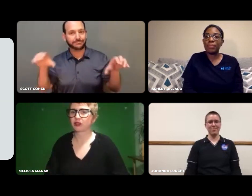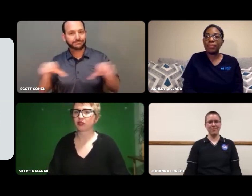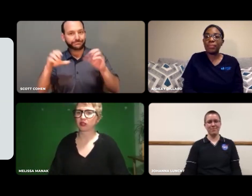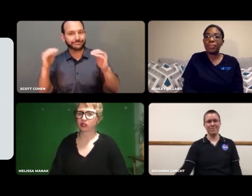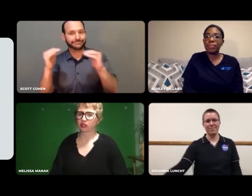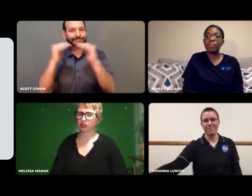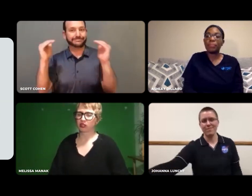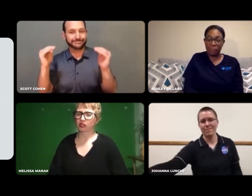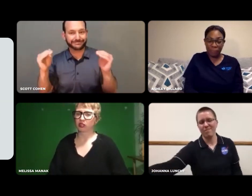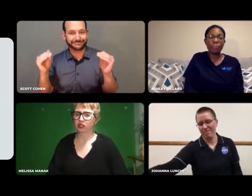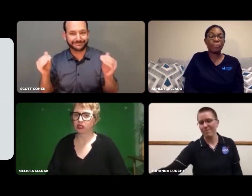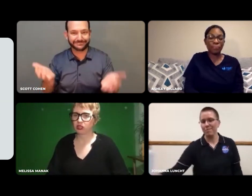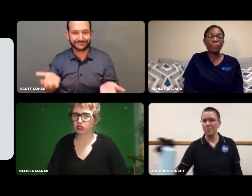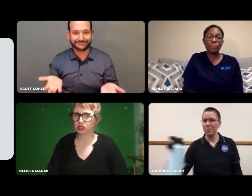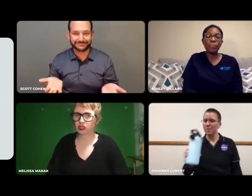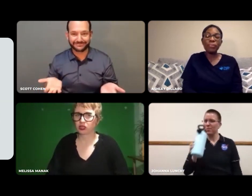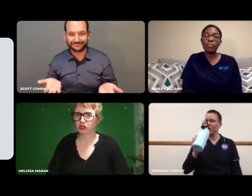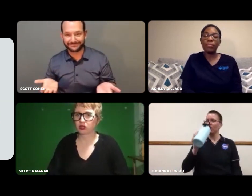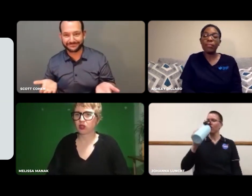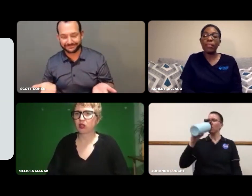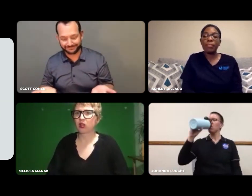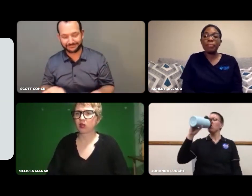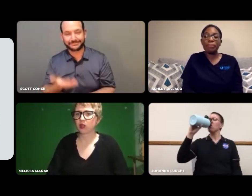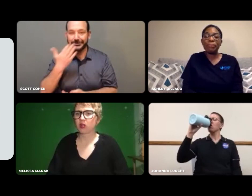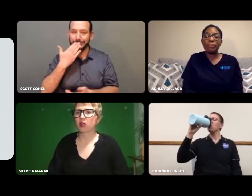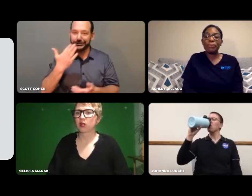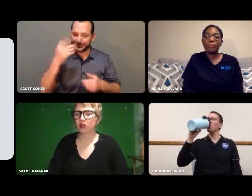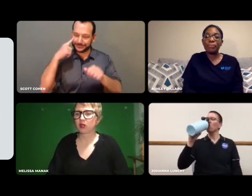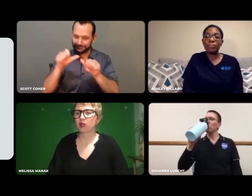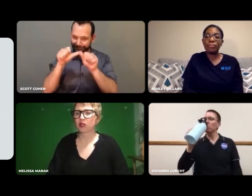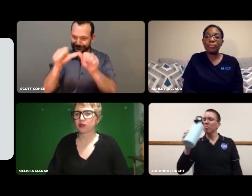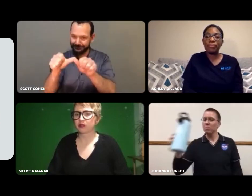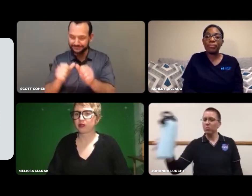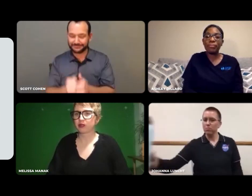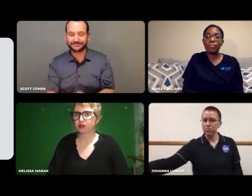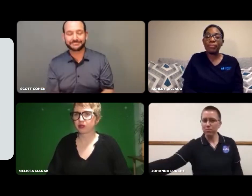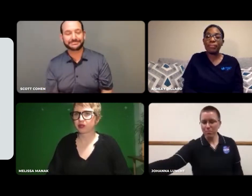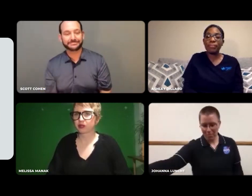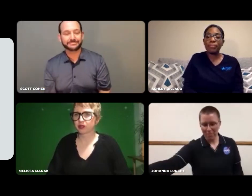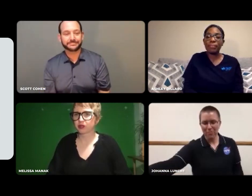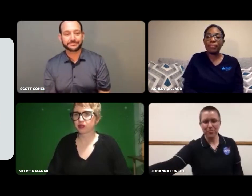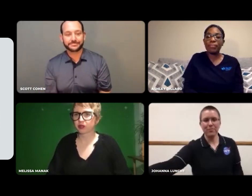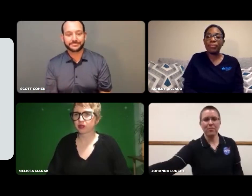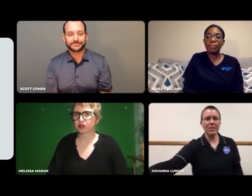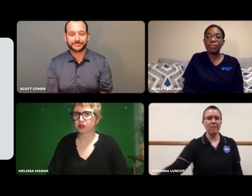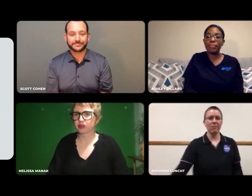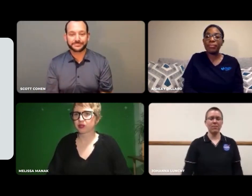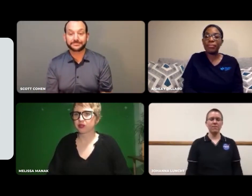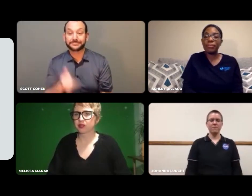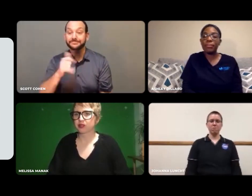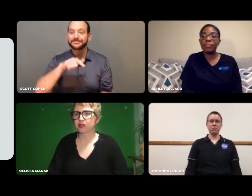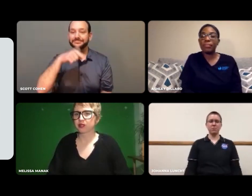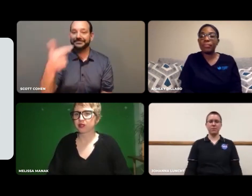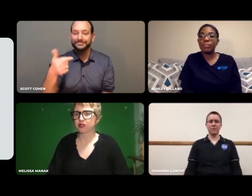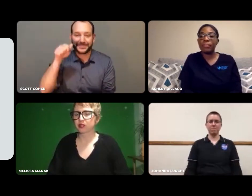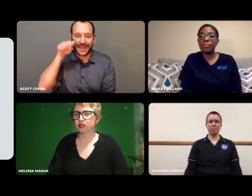can do the same things. Thank you for for being persistent.